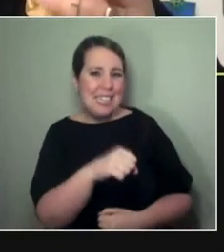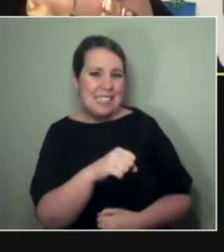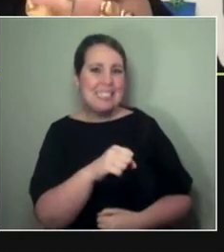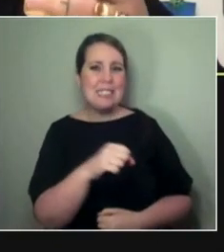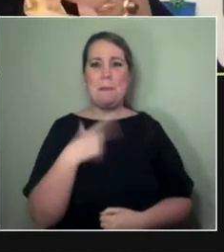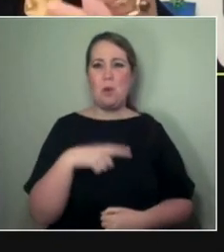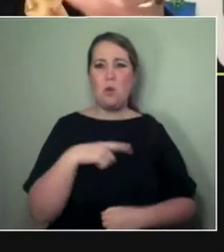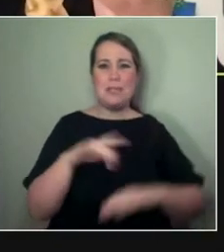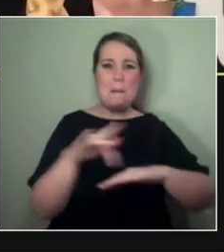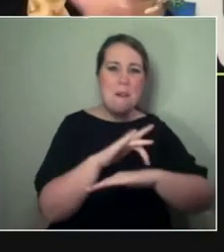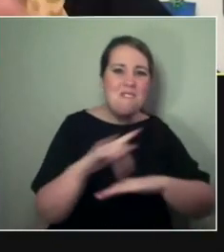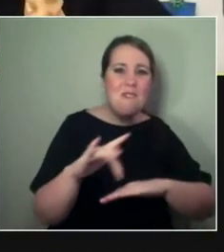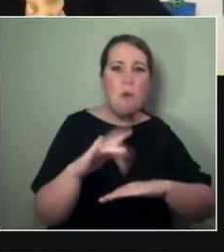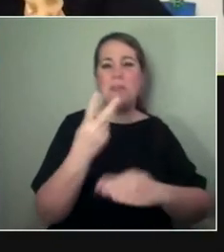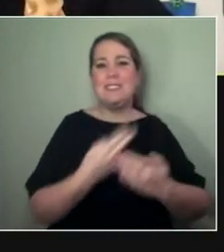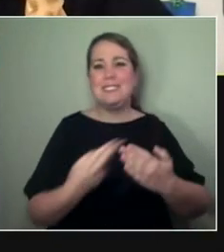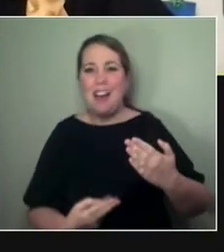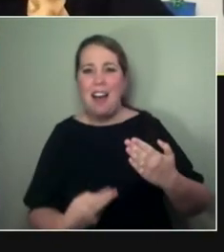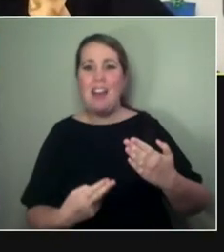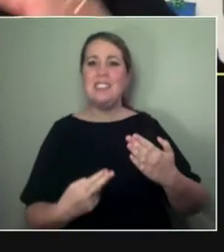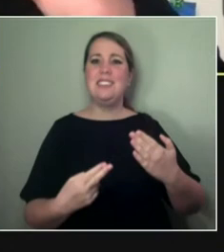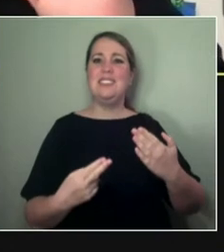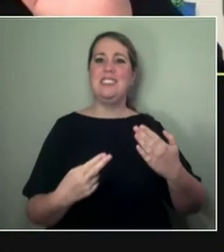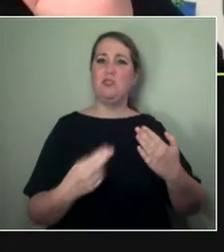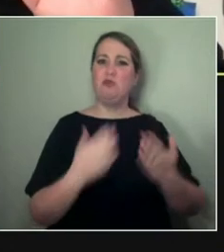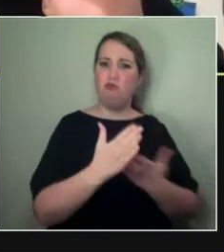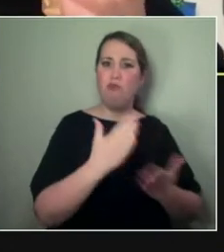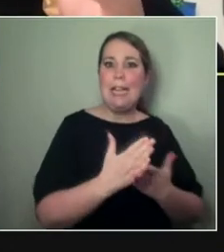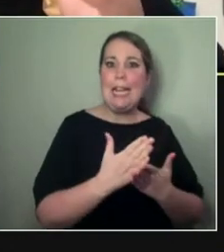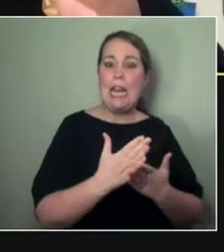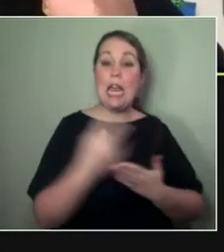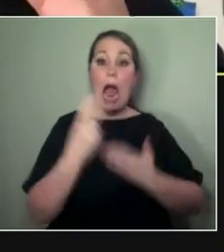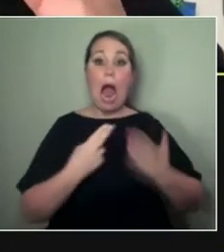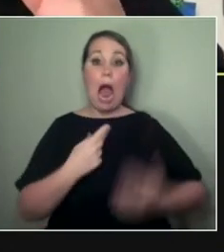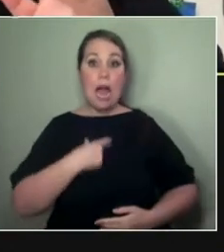reception, audience perception, reaction, you know.